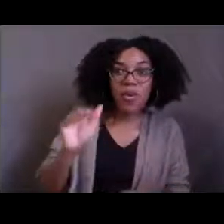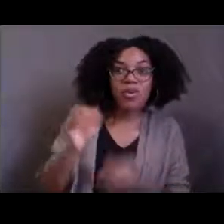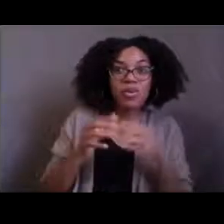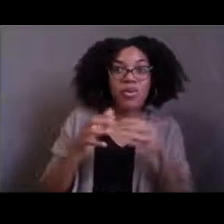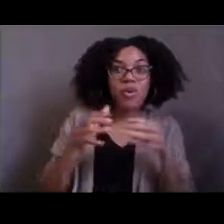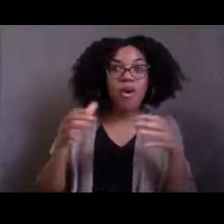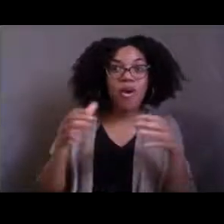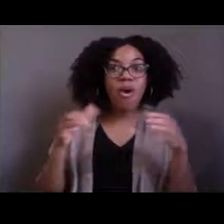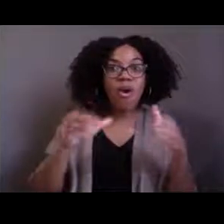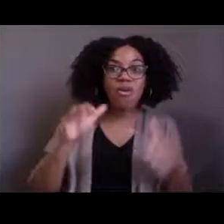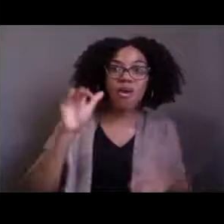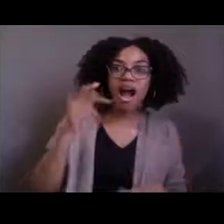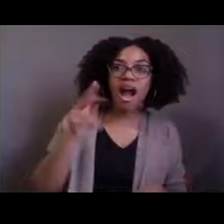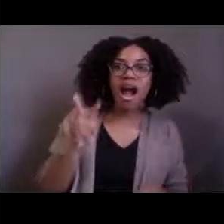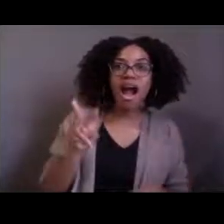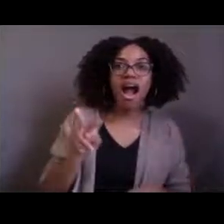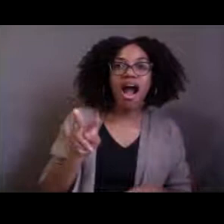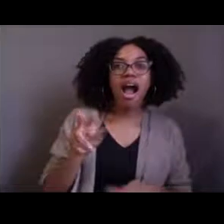those environments and those individual animals.